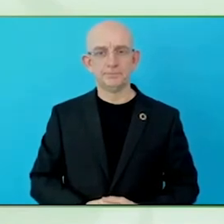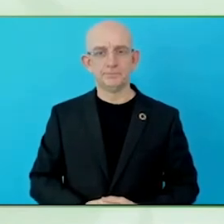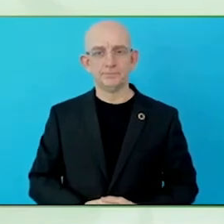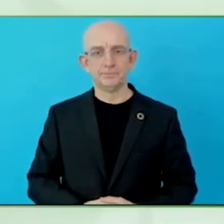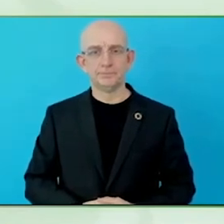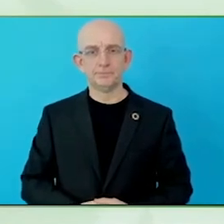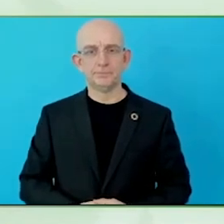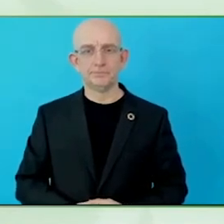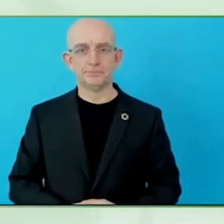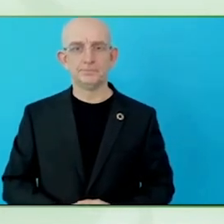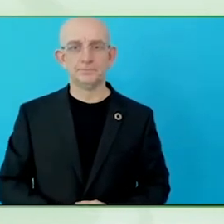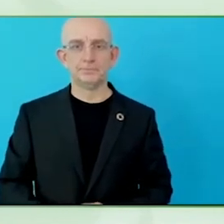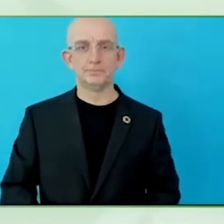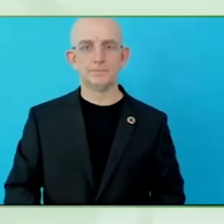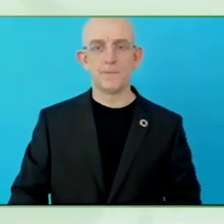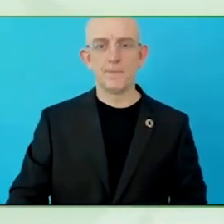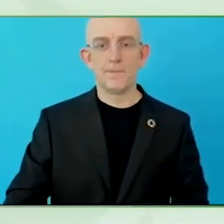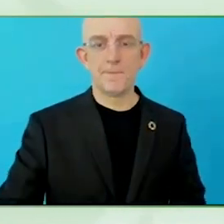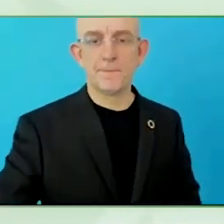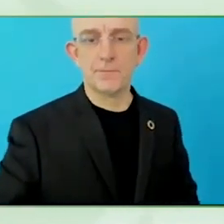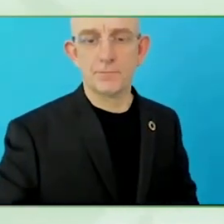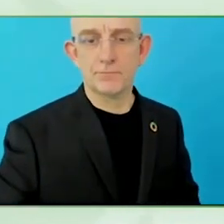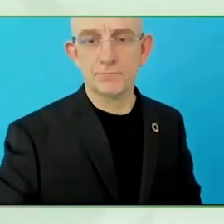culturall event activities, sports events anything.